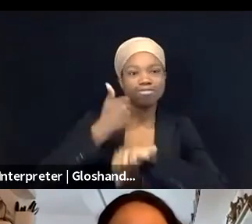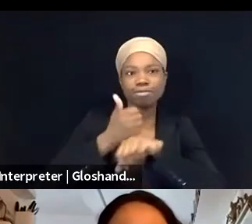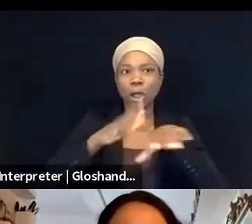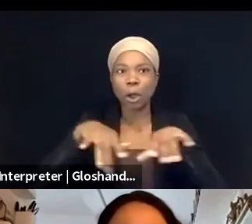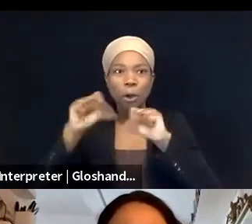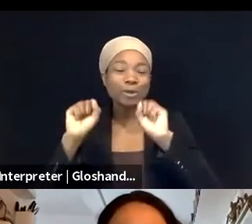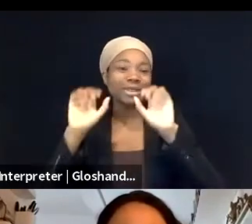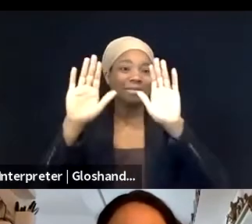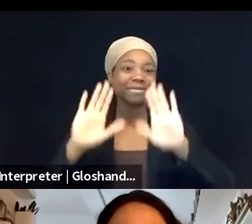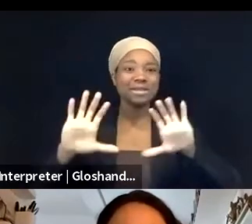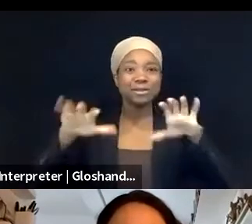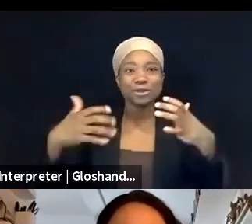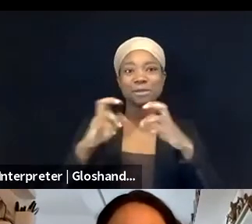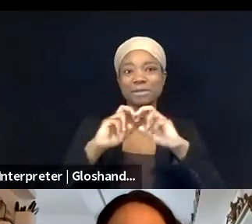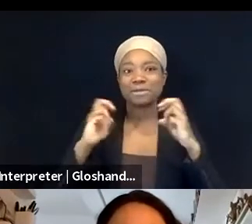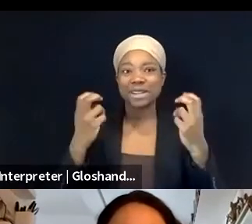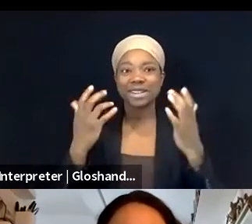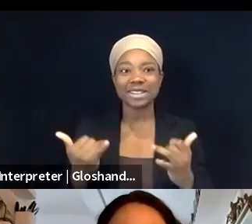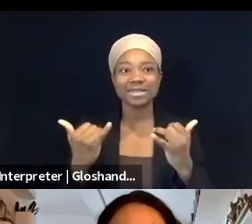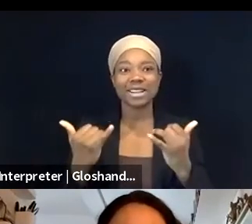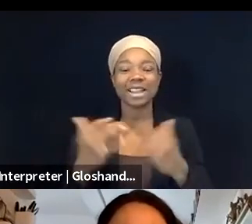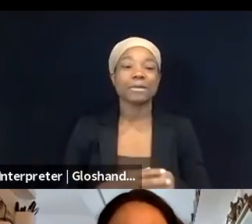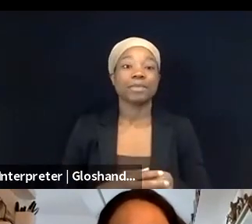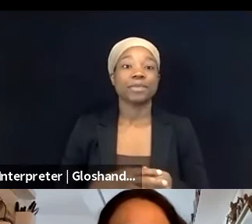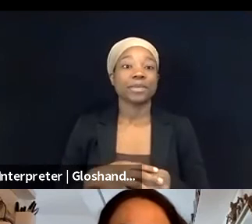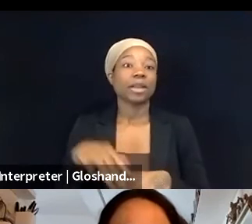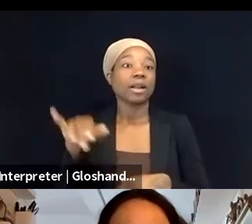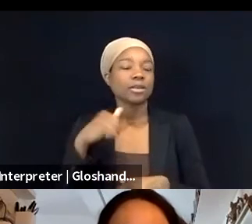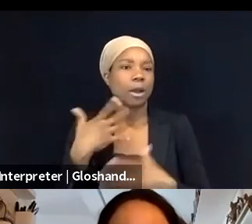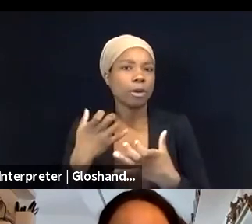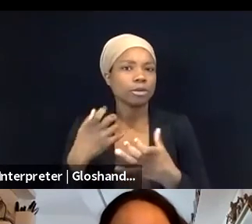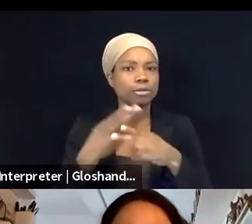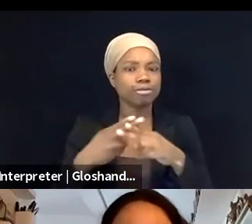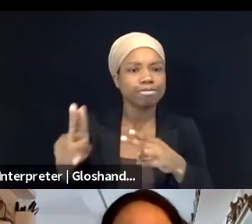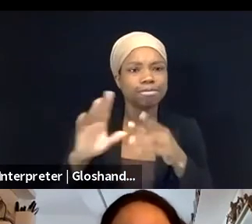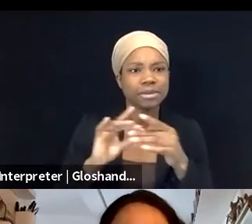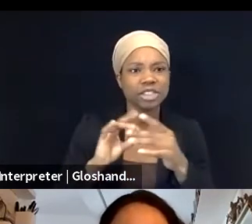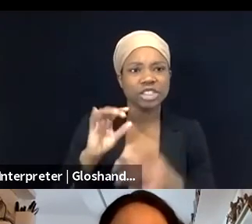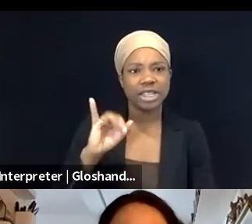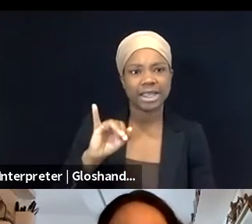And I wanted to sort of say a little bit about IfRFA and how excited we are about this event and our support of this event.